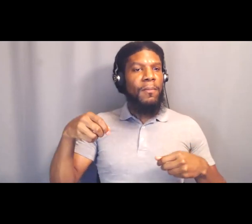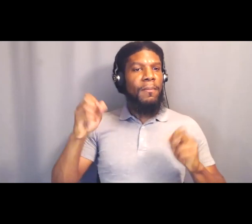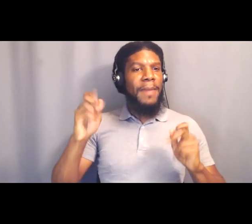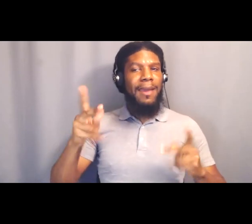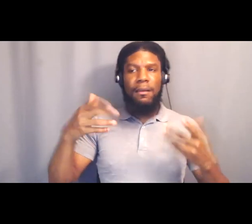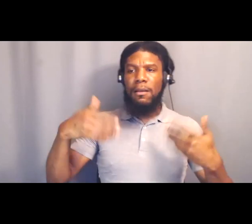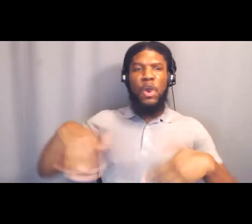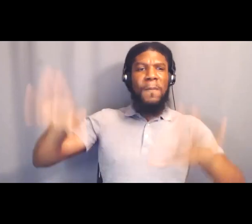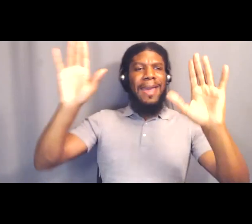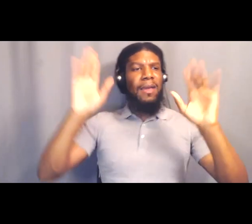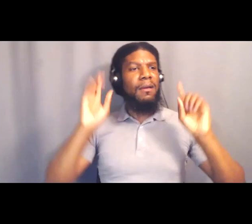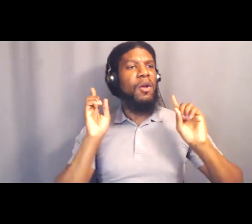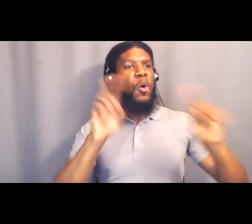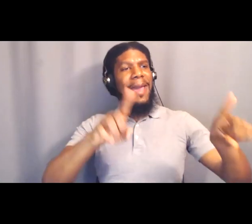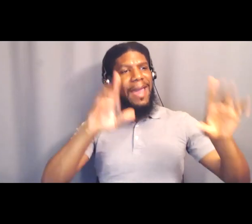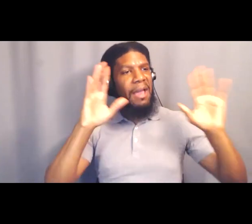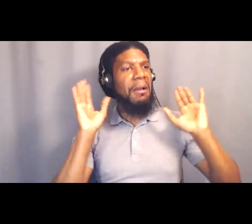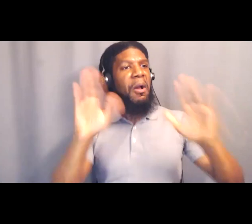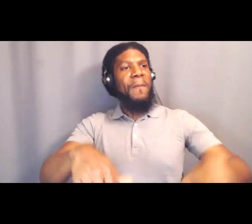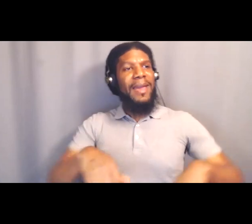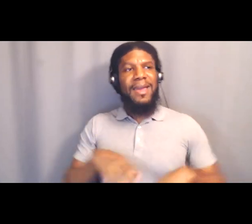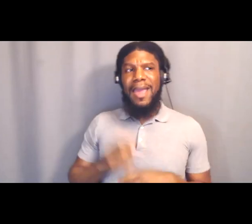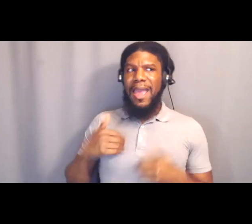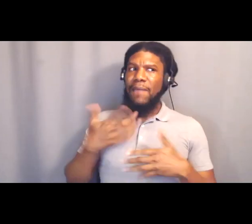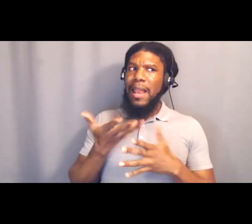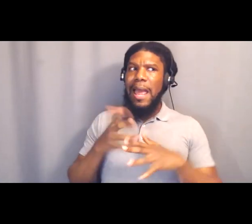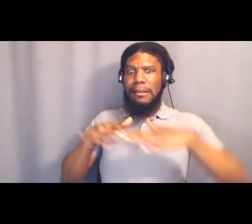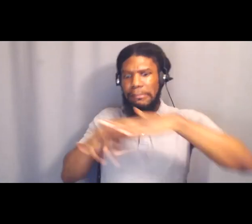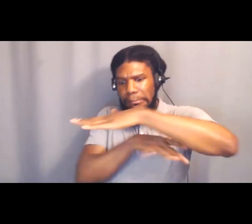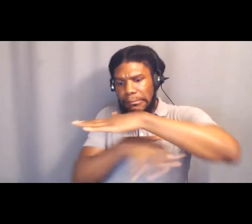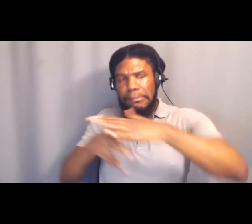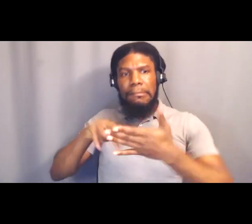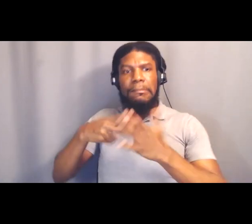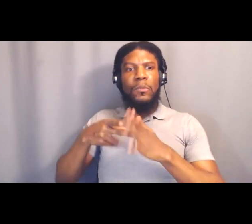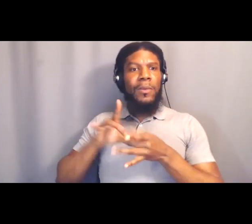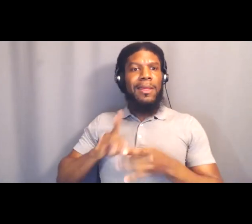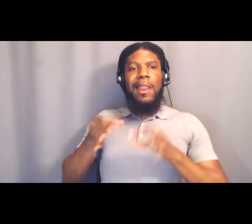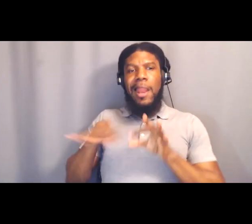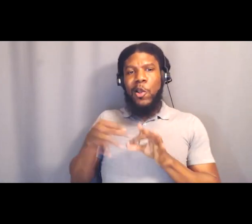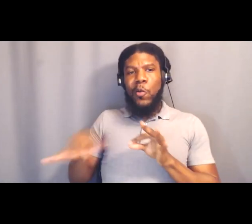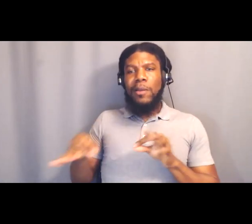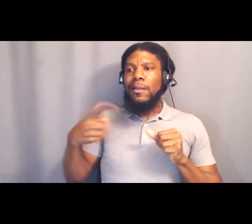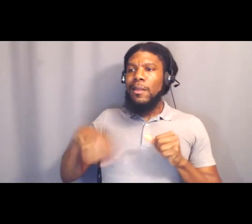And so he talked about how so many people choose this lifestyle